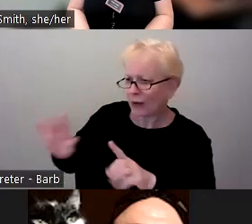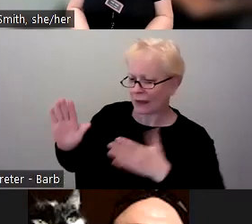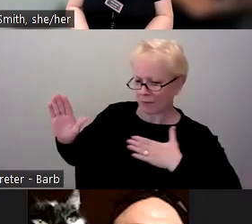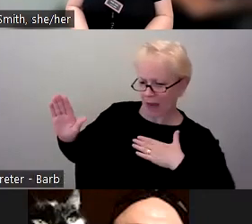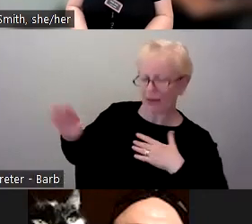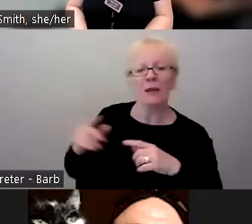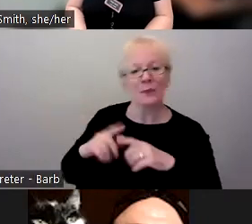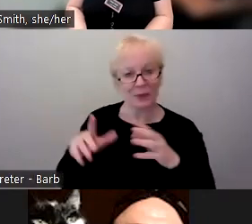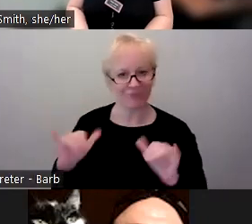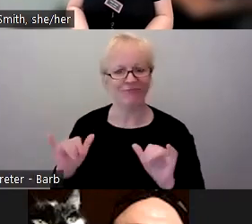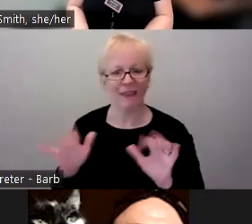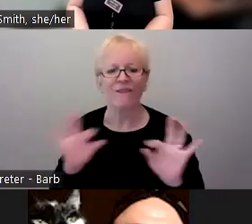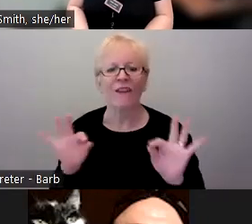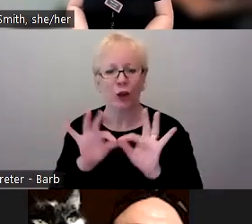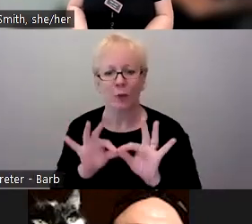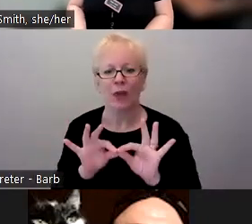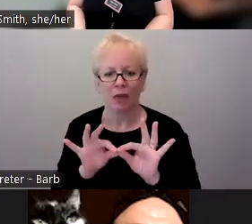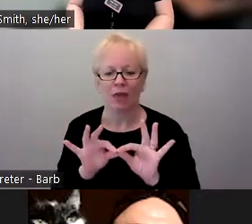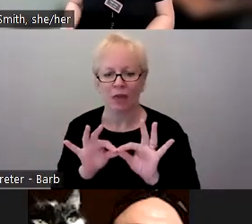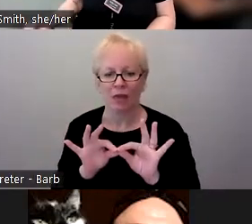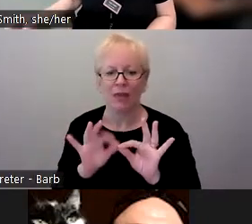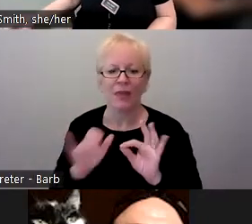And folks have mentioned that that has been beneficial in the past.